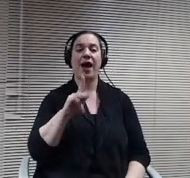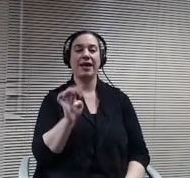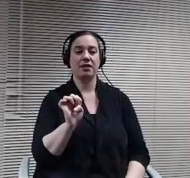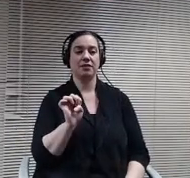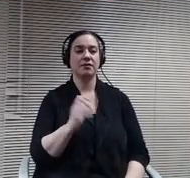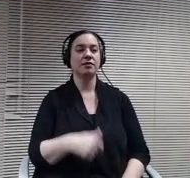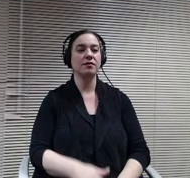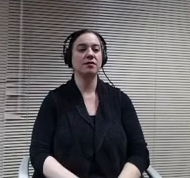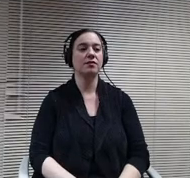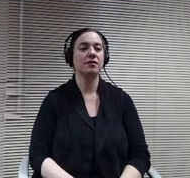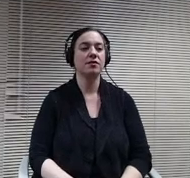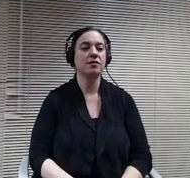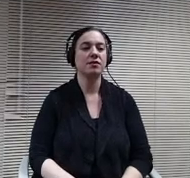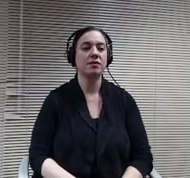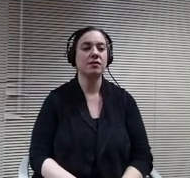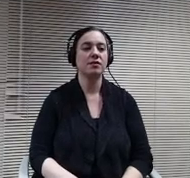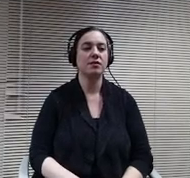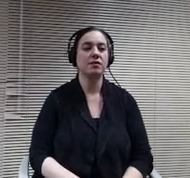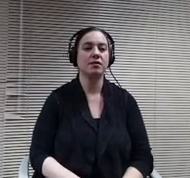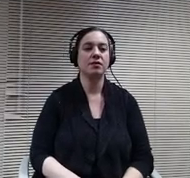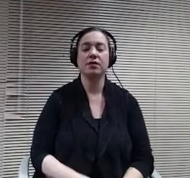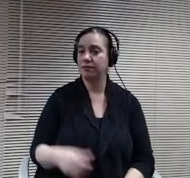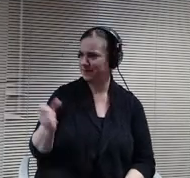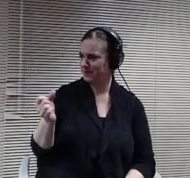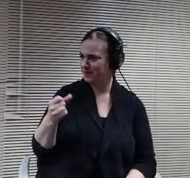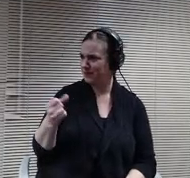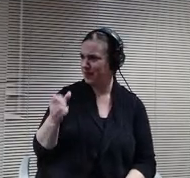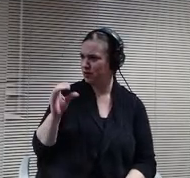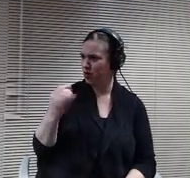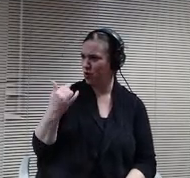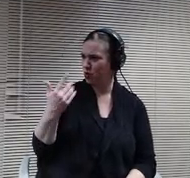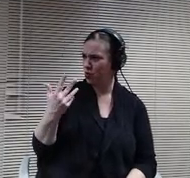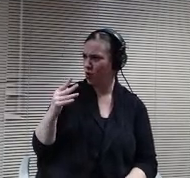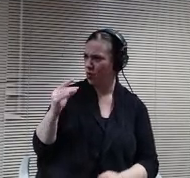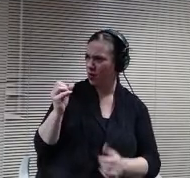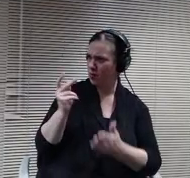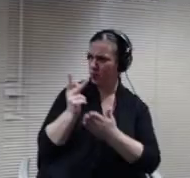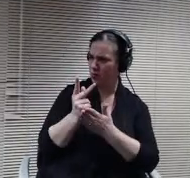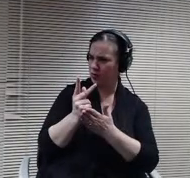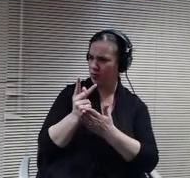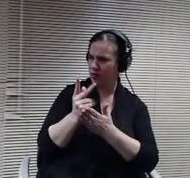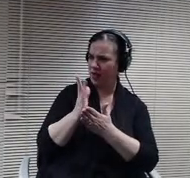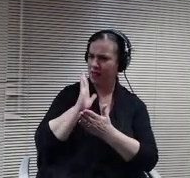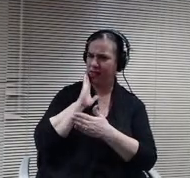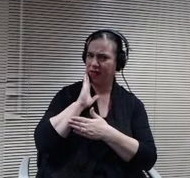yeah, so so are we proving that it's going to? It's going to vacillate. Is the IRS changes it or or improving? It's just going